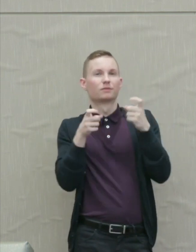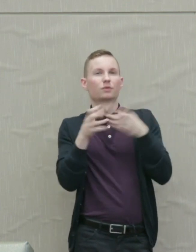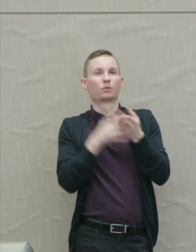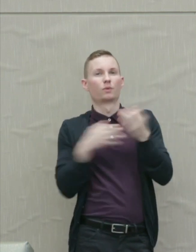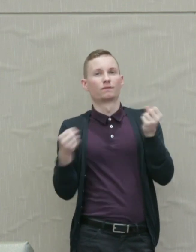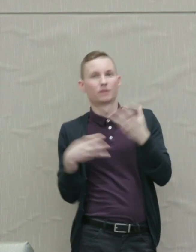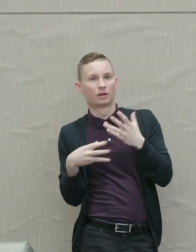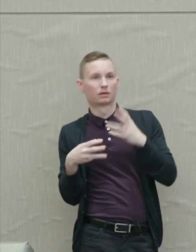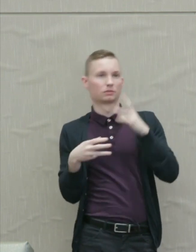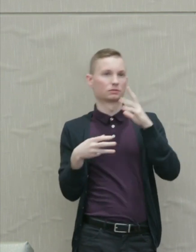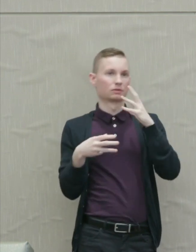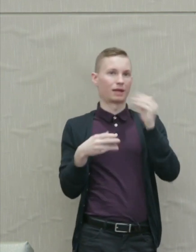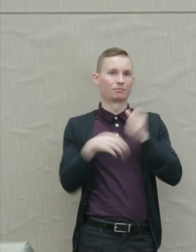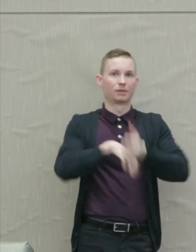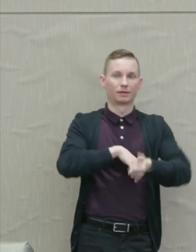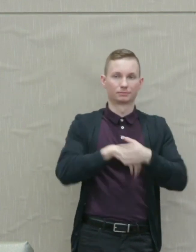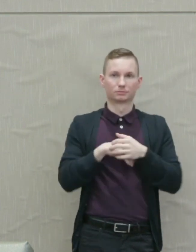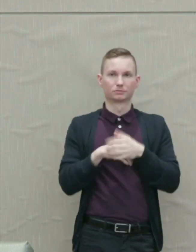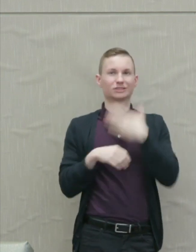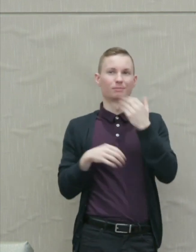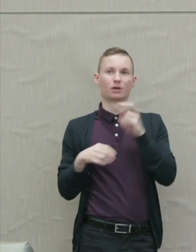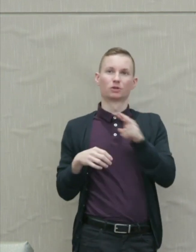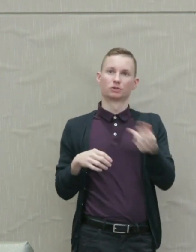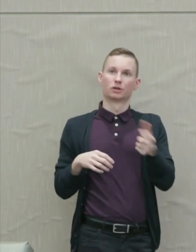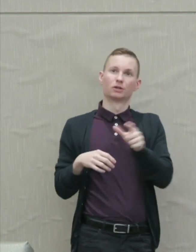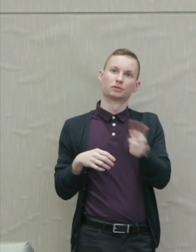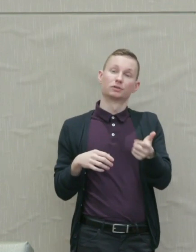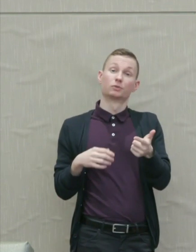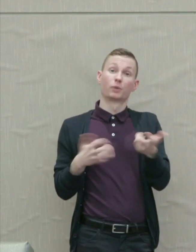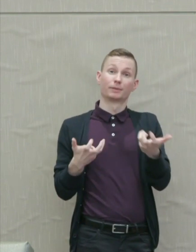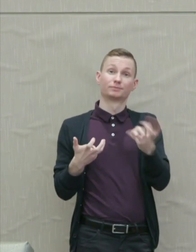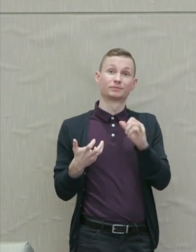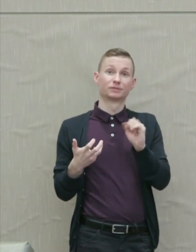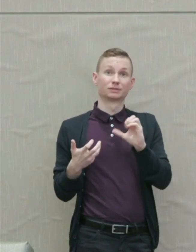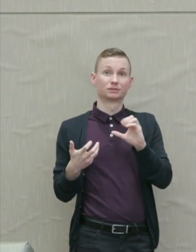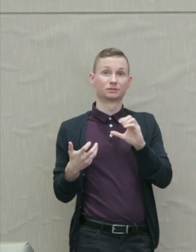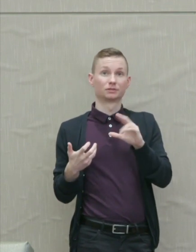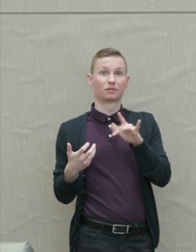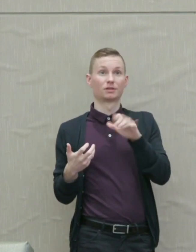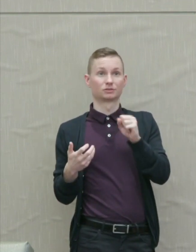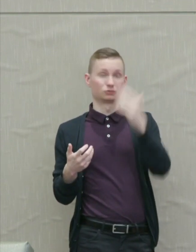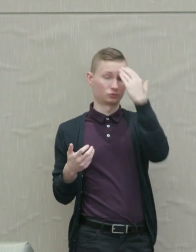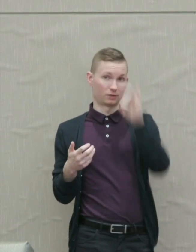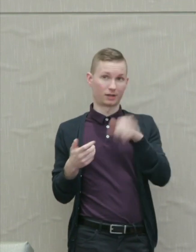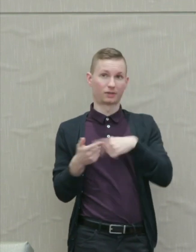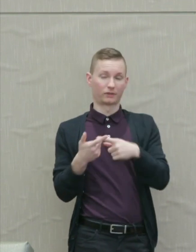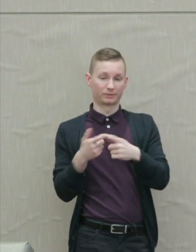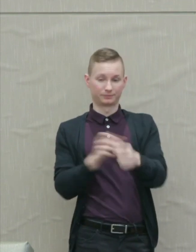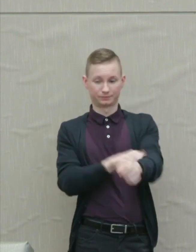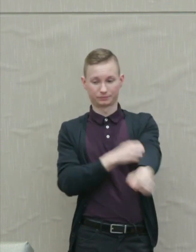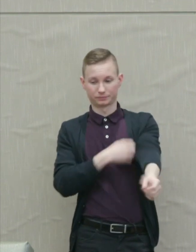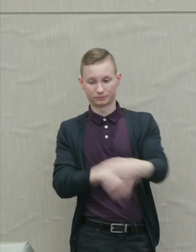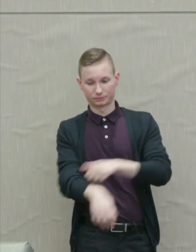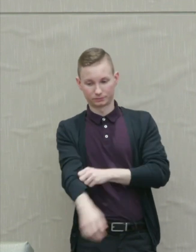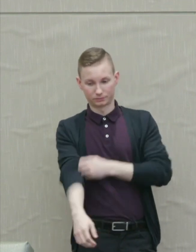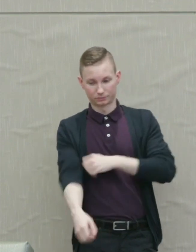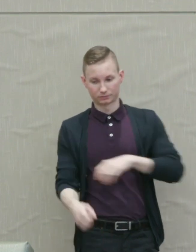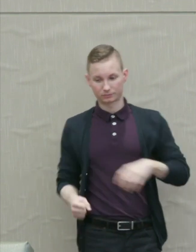There is a better alternative, Aeschylus knew it and King both knew and lived it and of